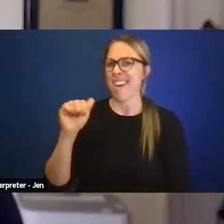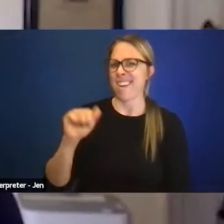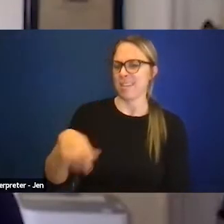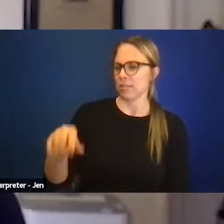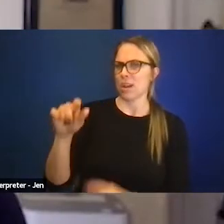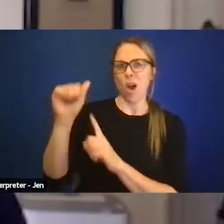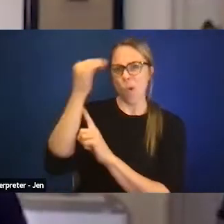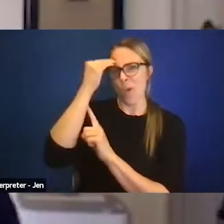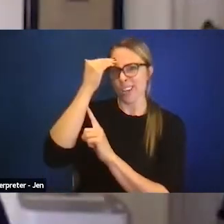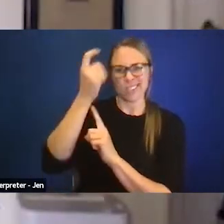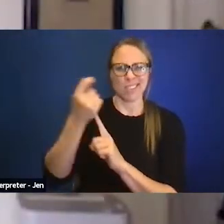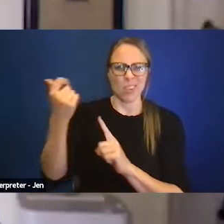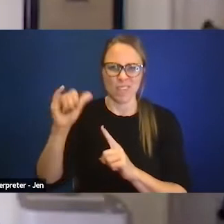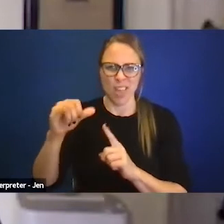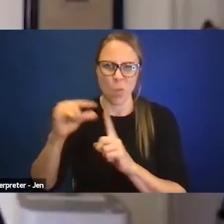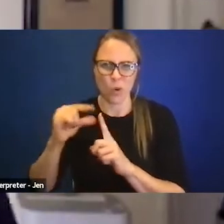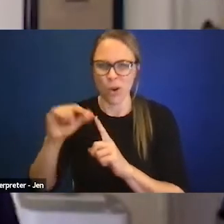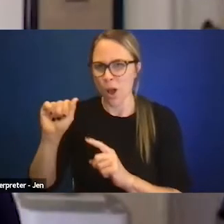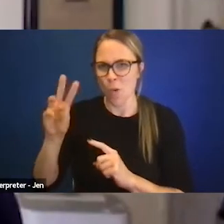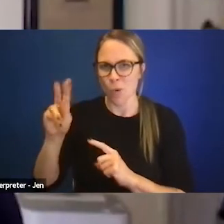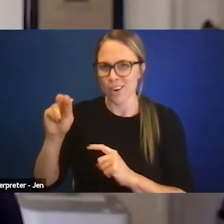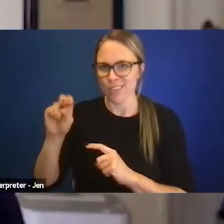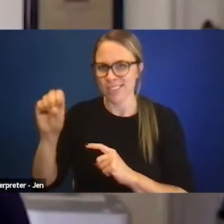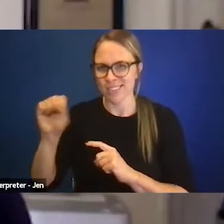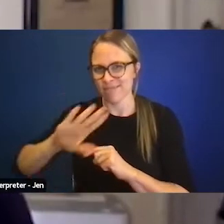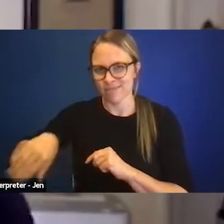and in my view it really should be looked at